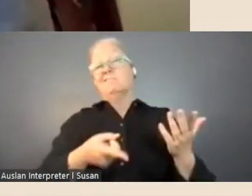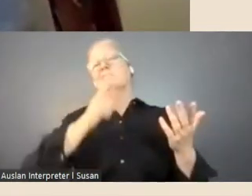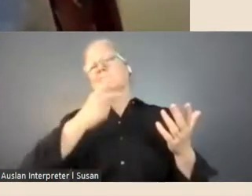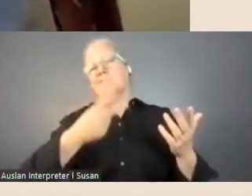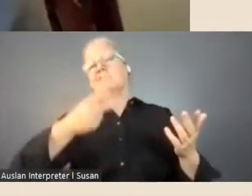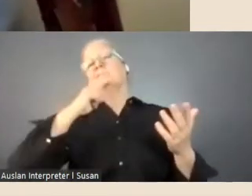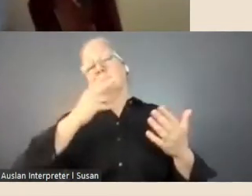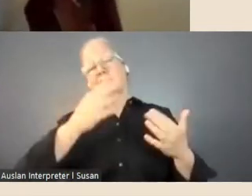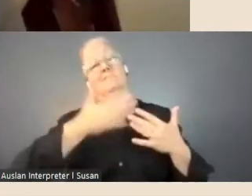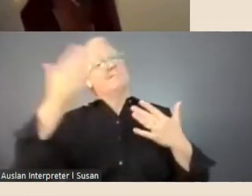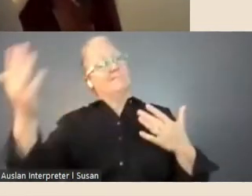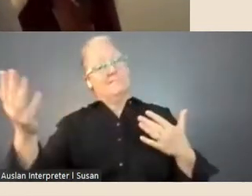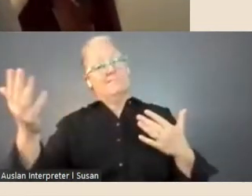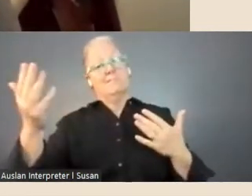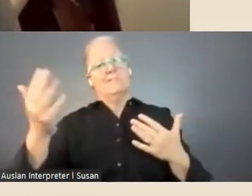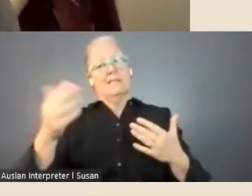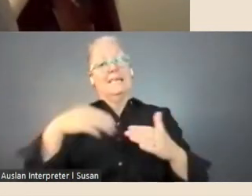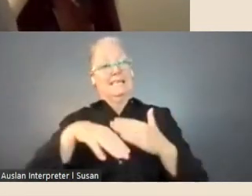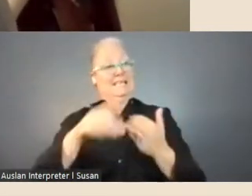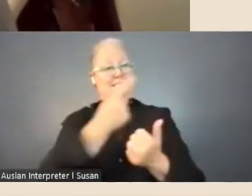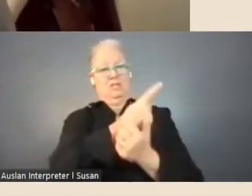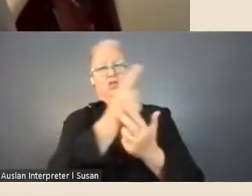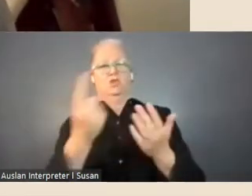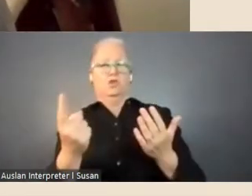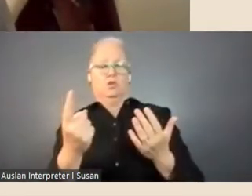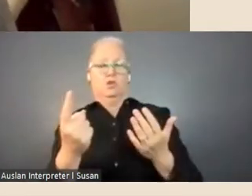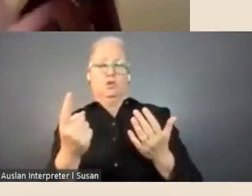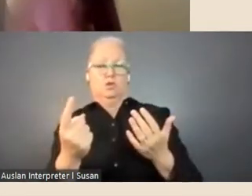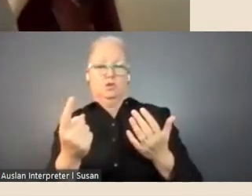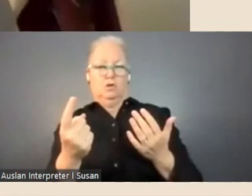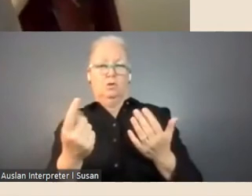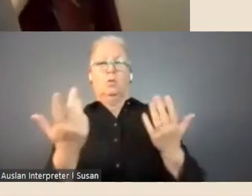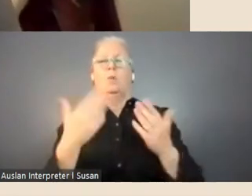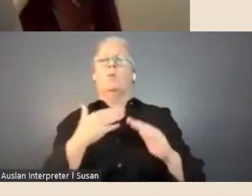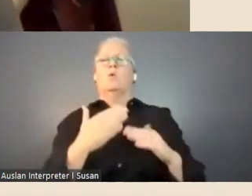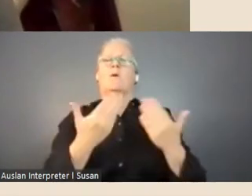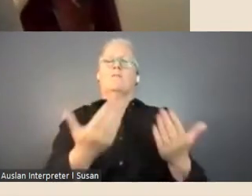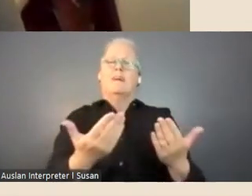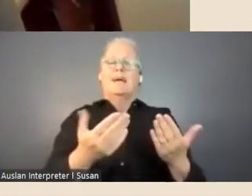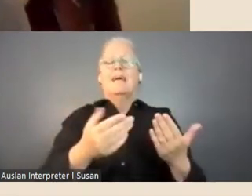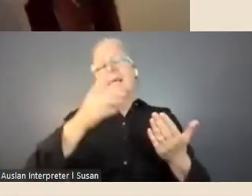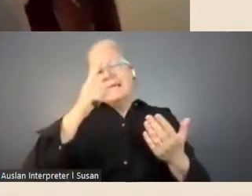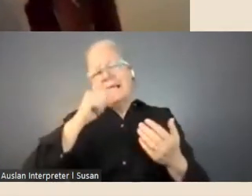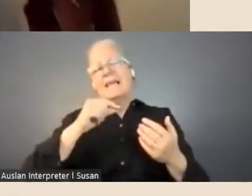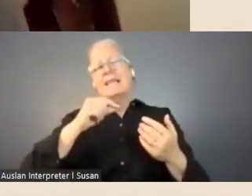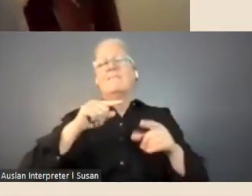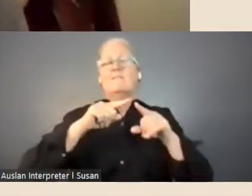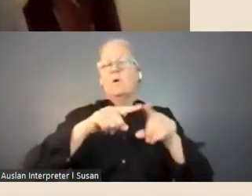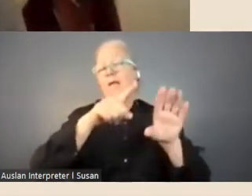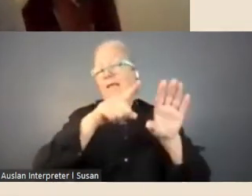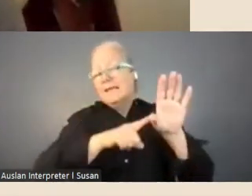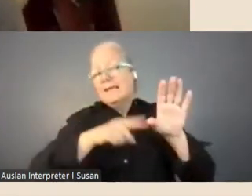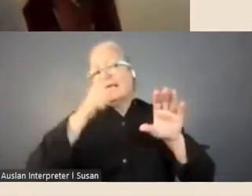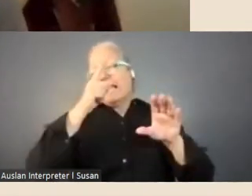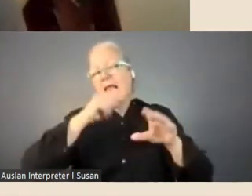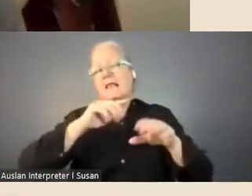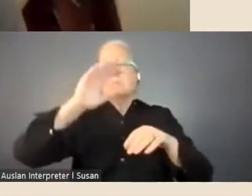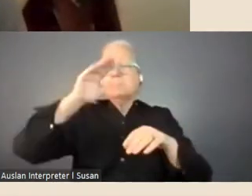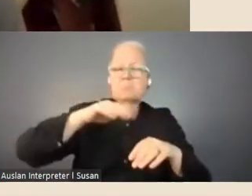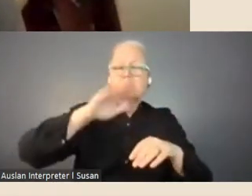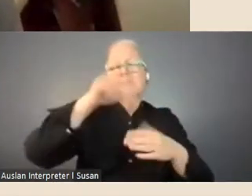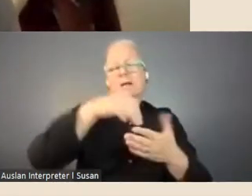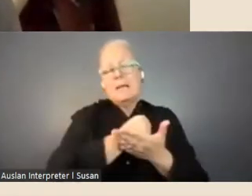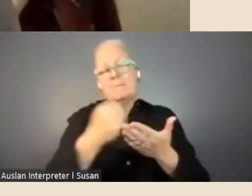are on offer. That number does fluctuate in different years, it is a competitive process.